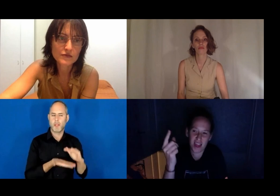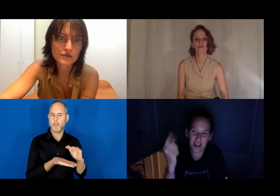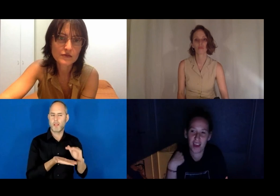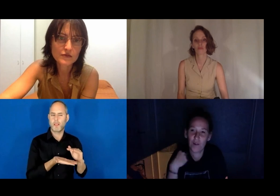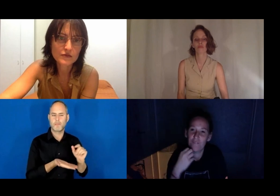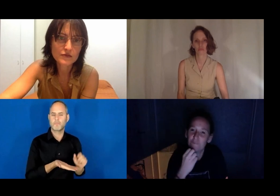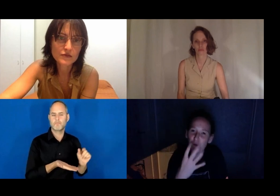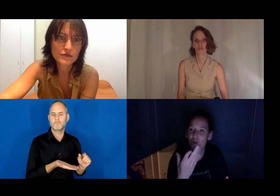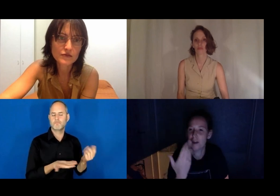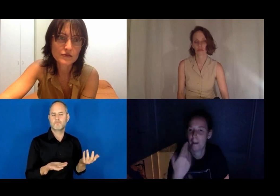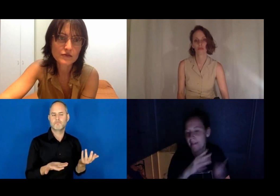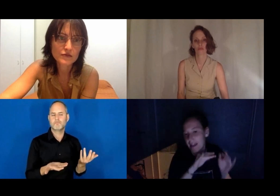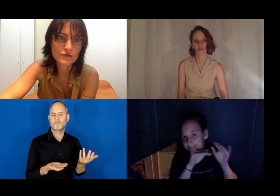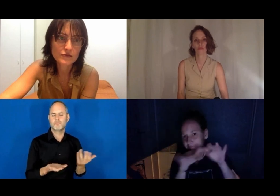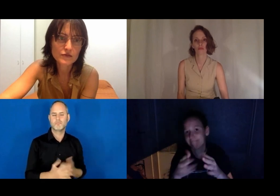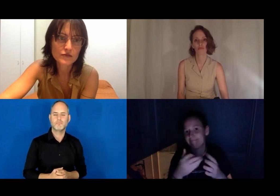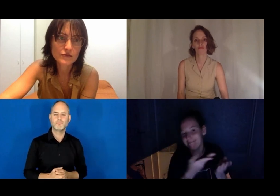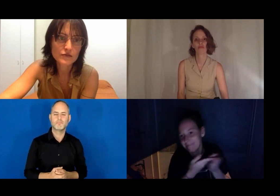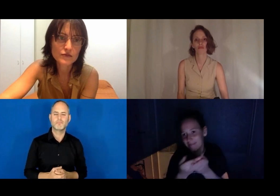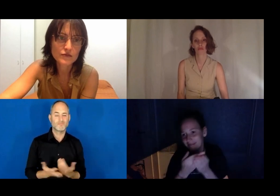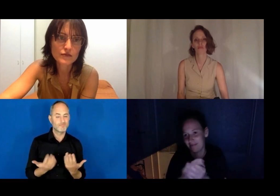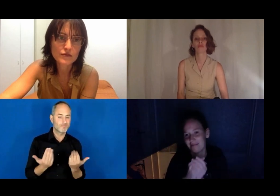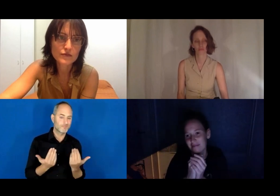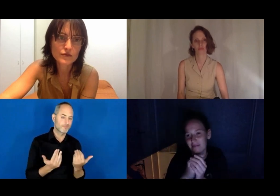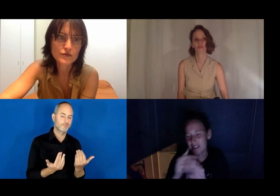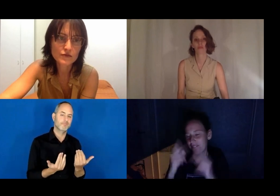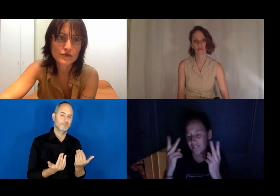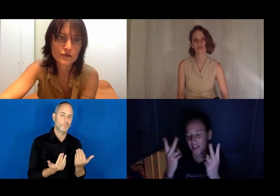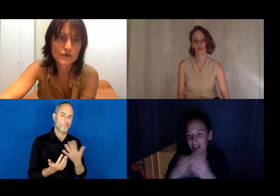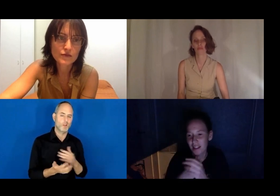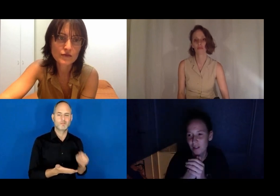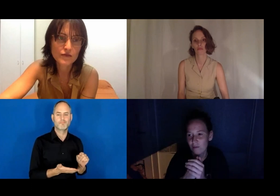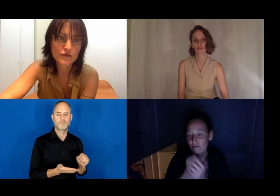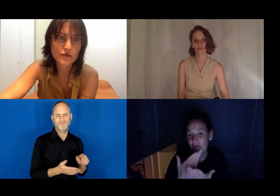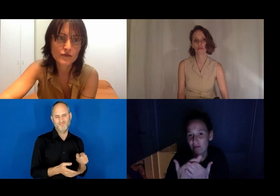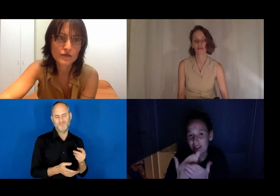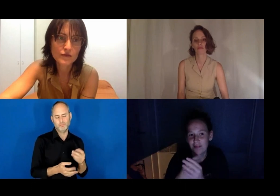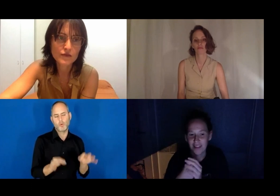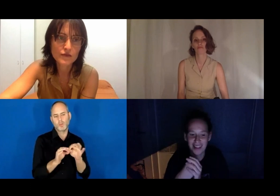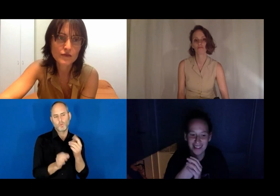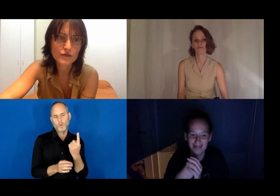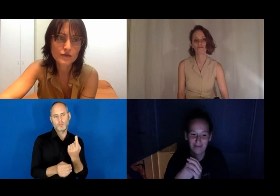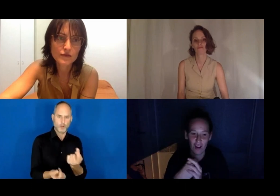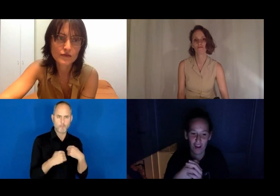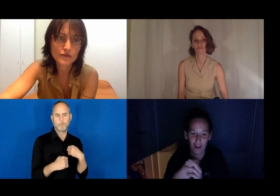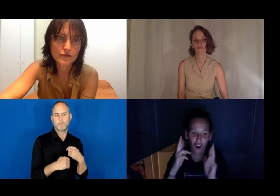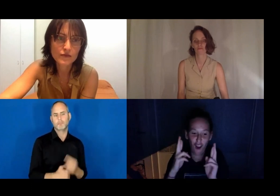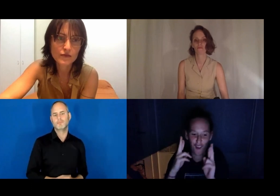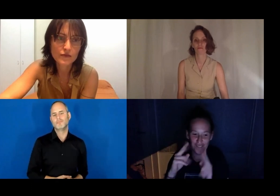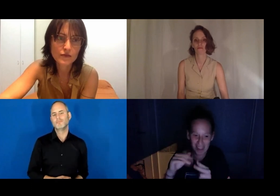but to just, you know, like to start a wave, to have the same things happening here in Switzerland.